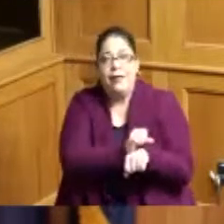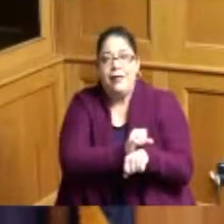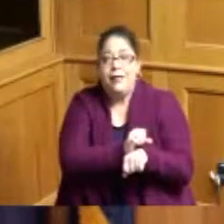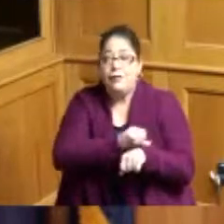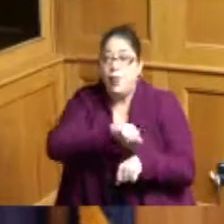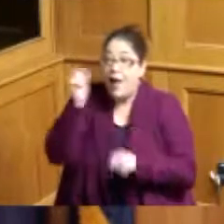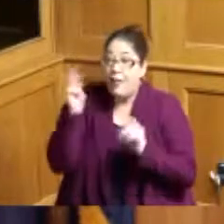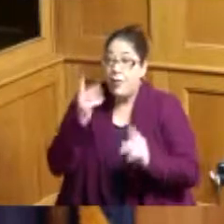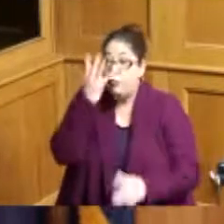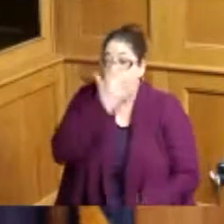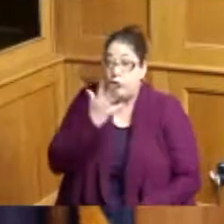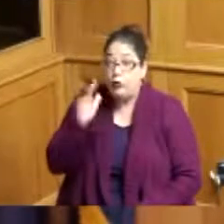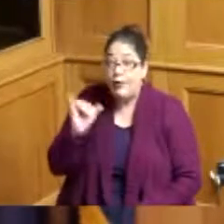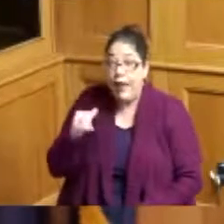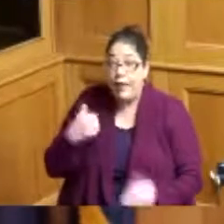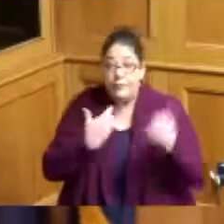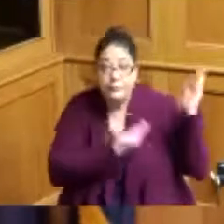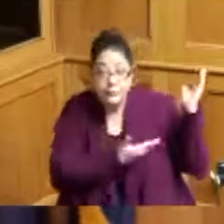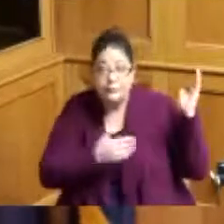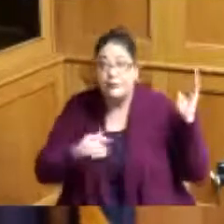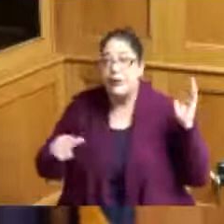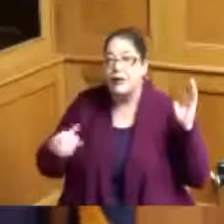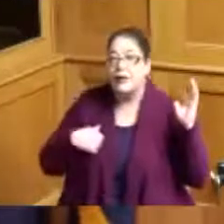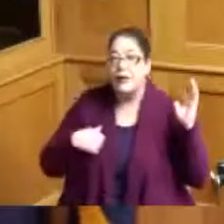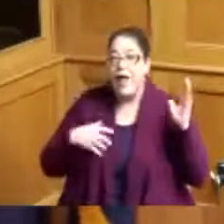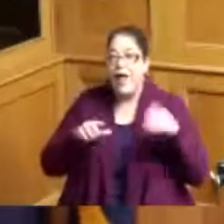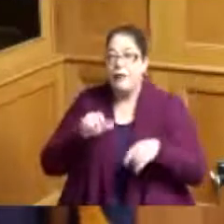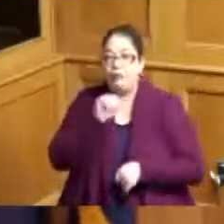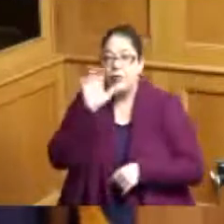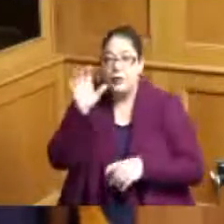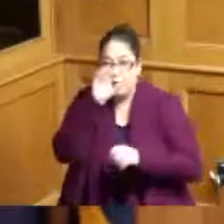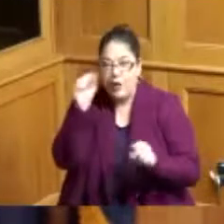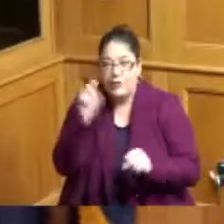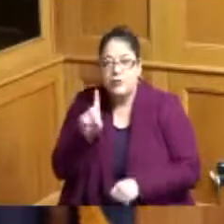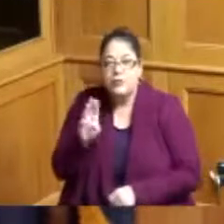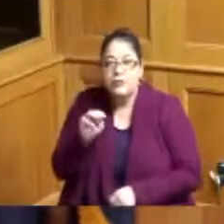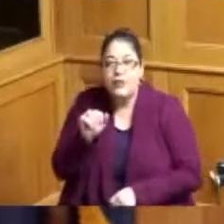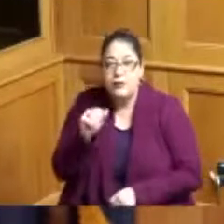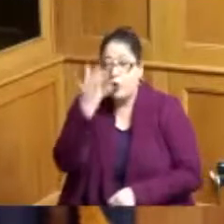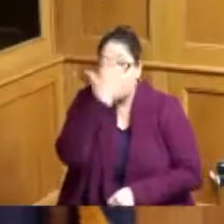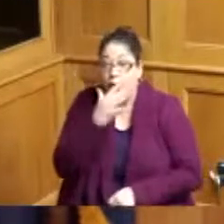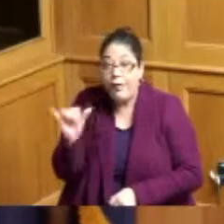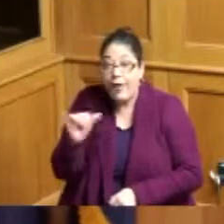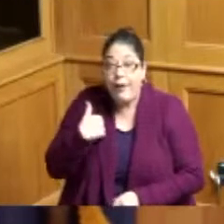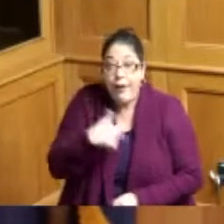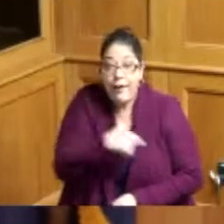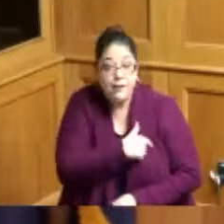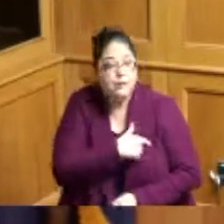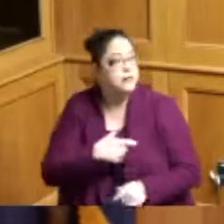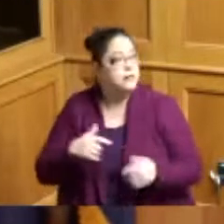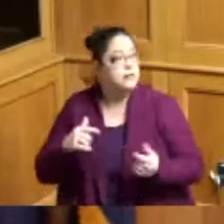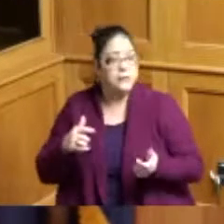me and look like President Dumas can feel as though wait a minute we can do something big